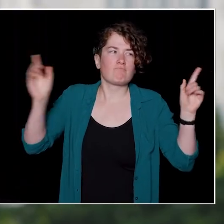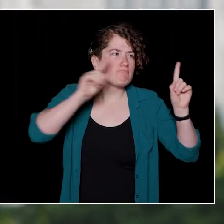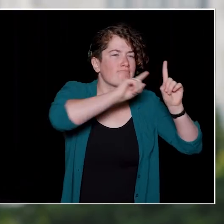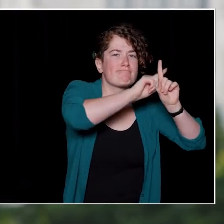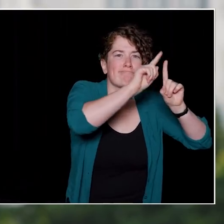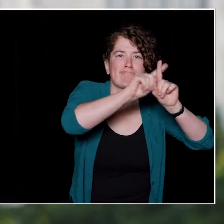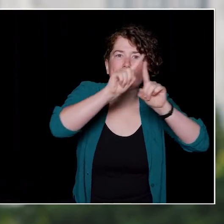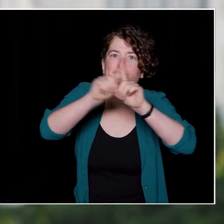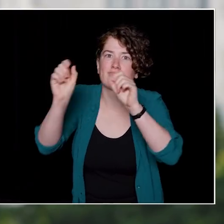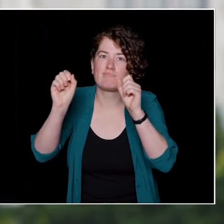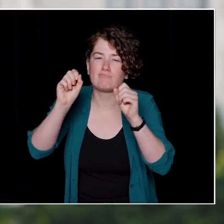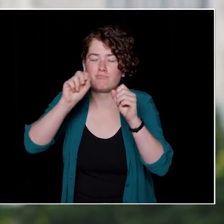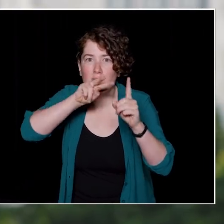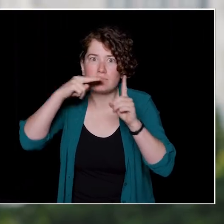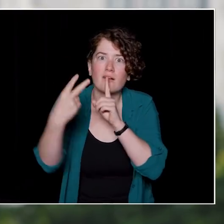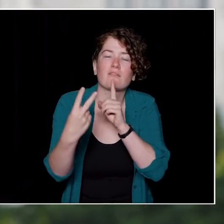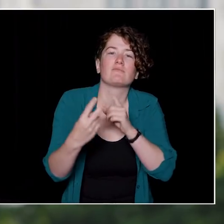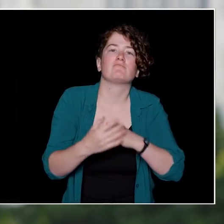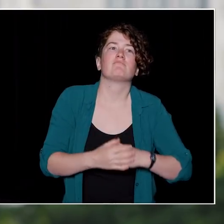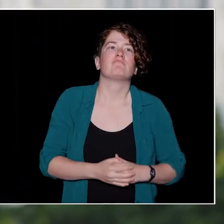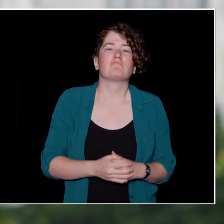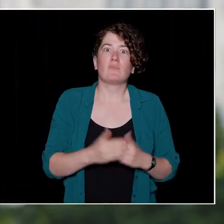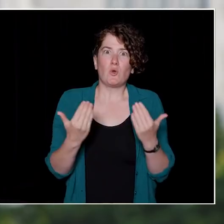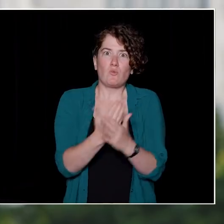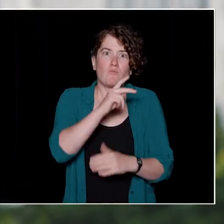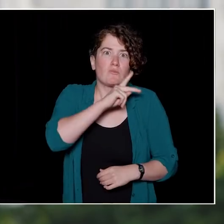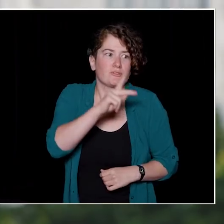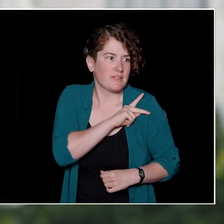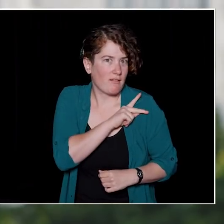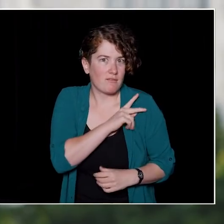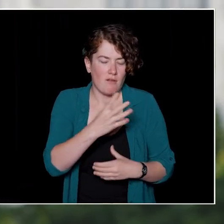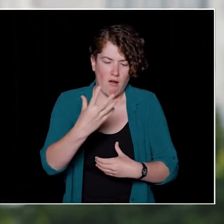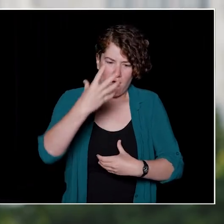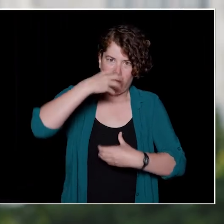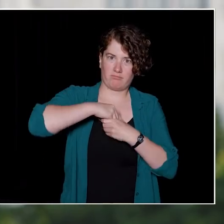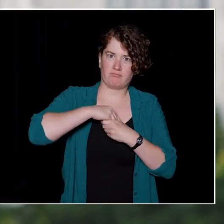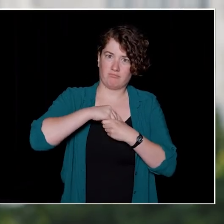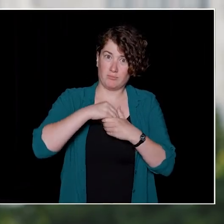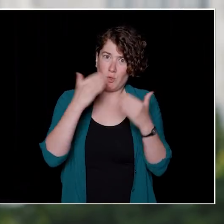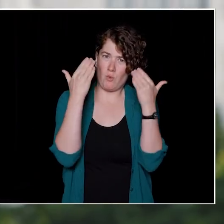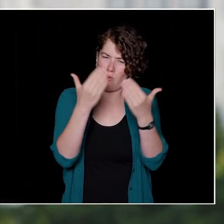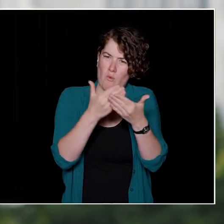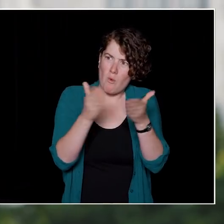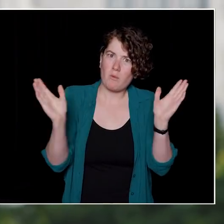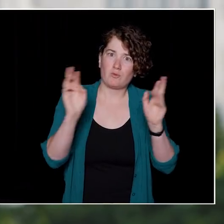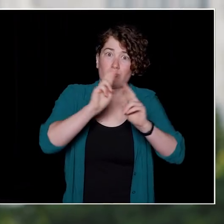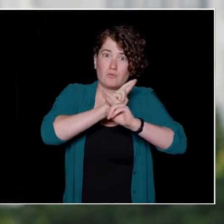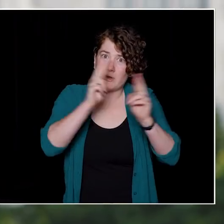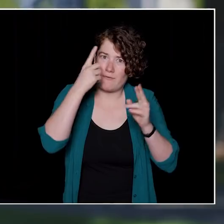and help create new personalities. So, I'd say, be open to that change, be ready for it.